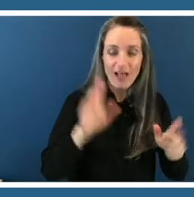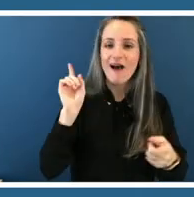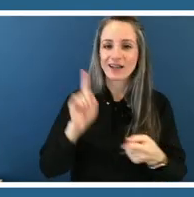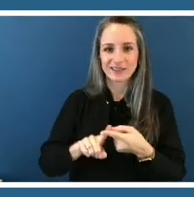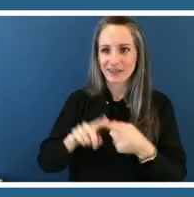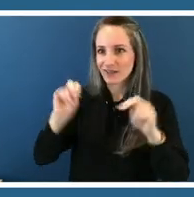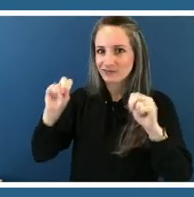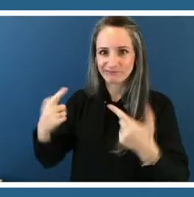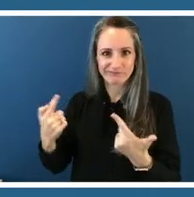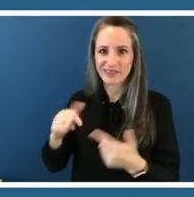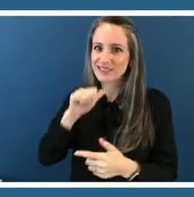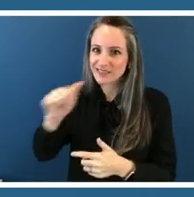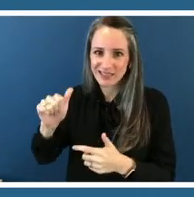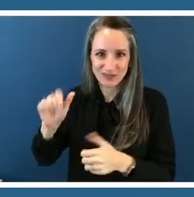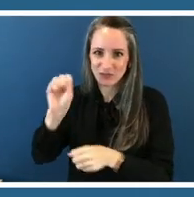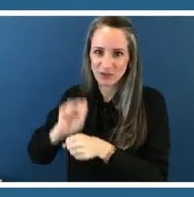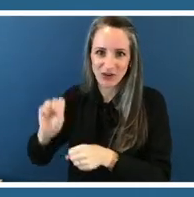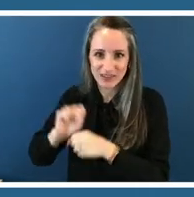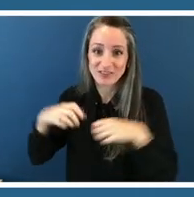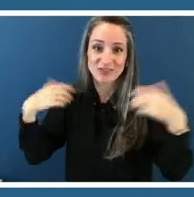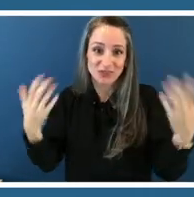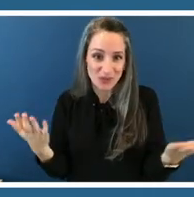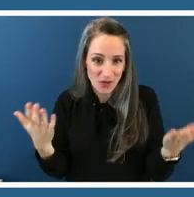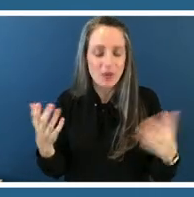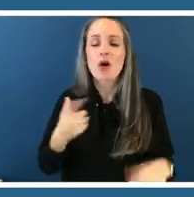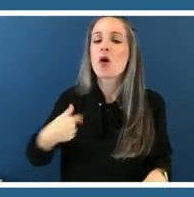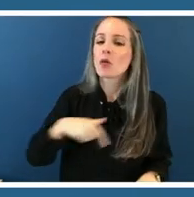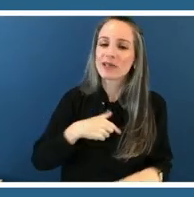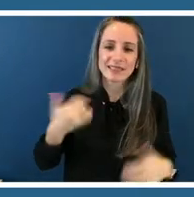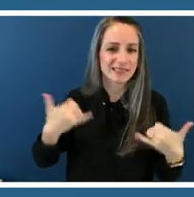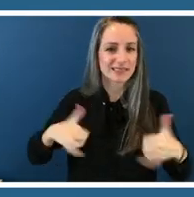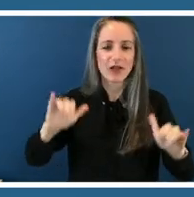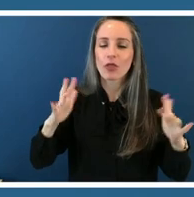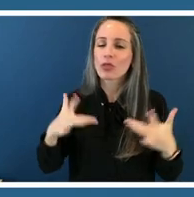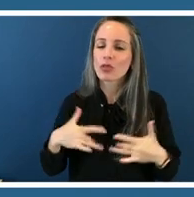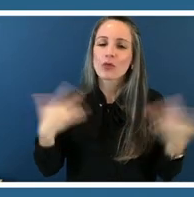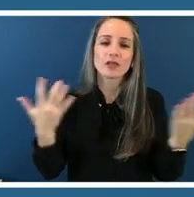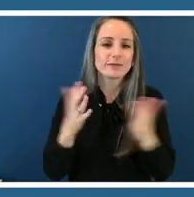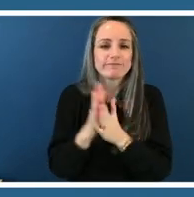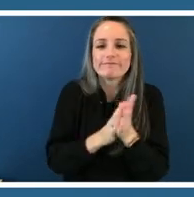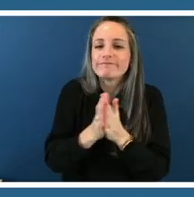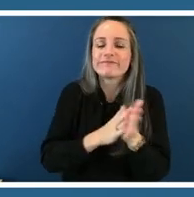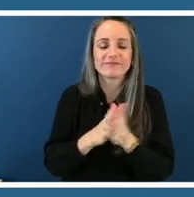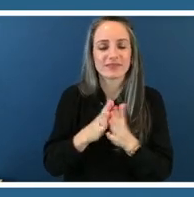excited um still to present with all of you